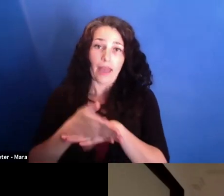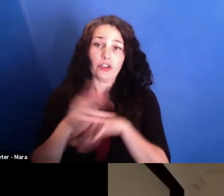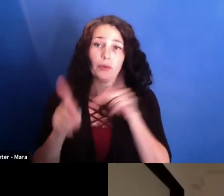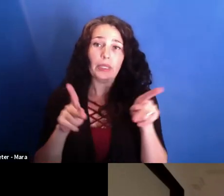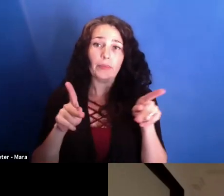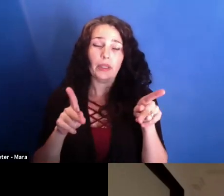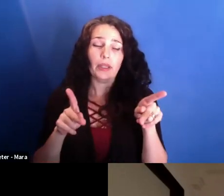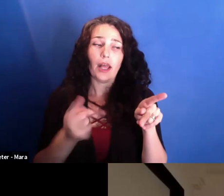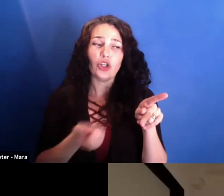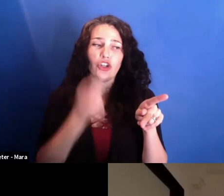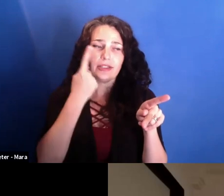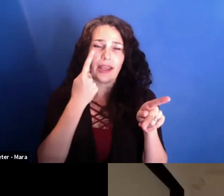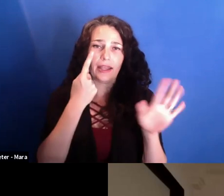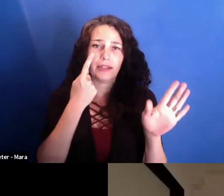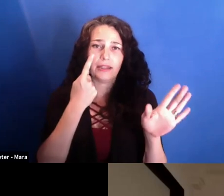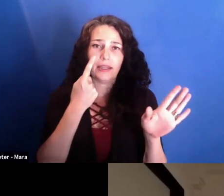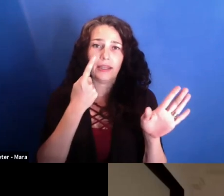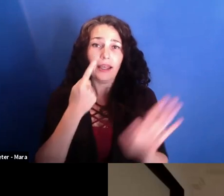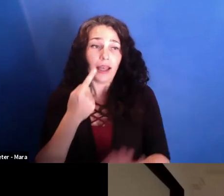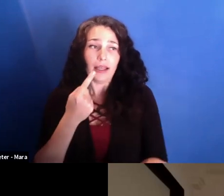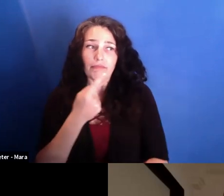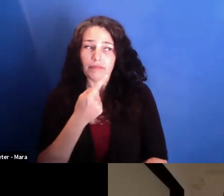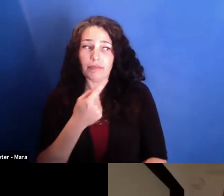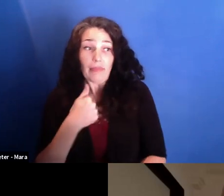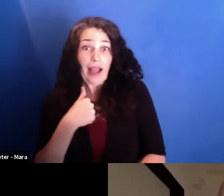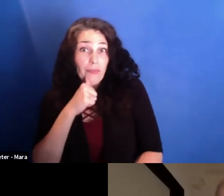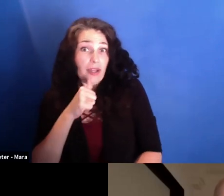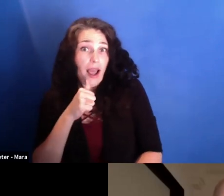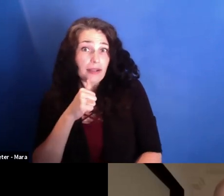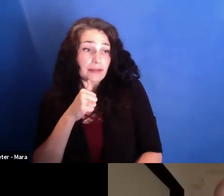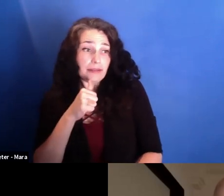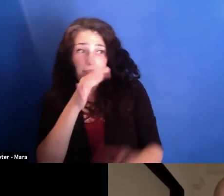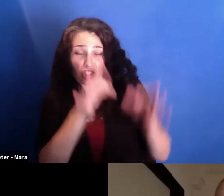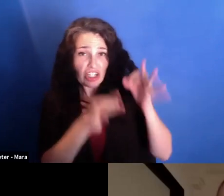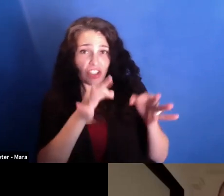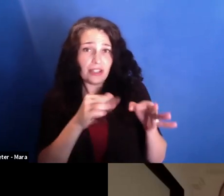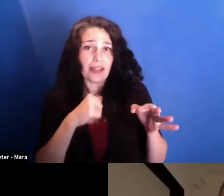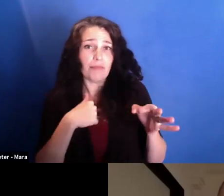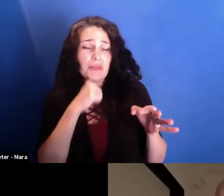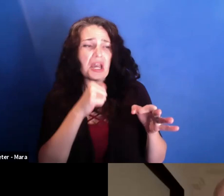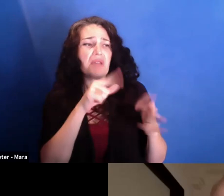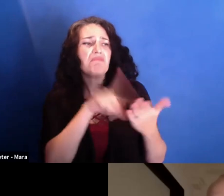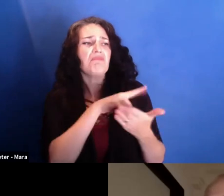and that you are genuinely interested in them without any preconception, they start to relax.